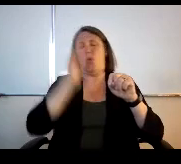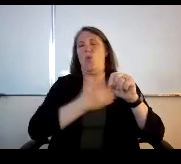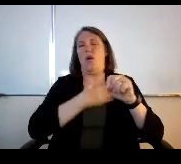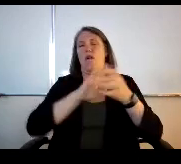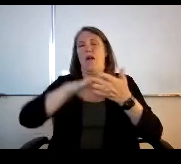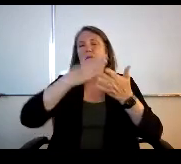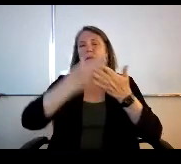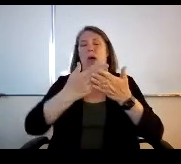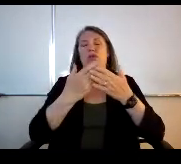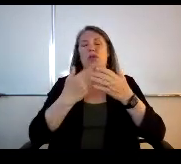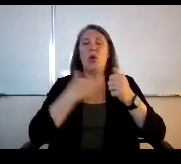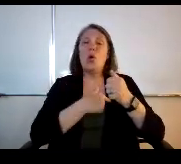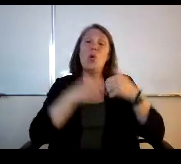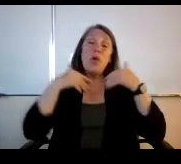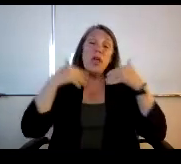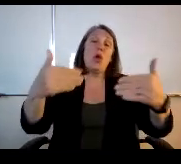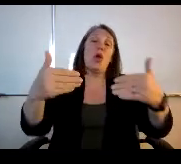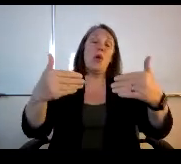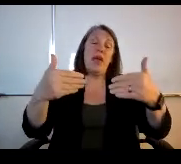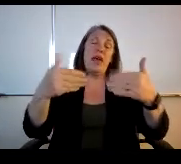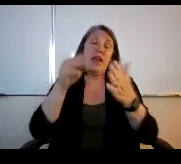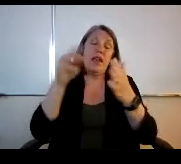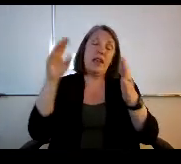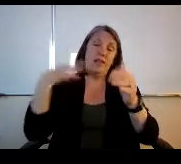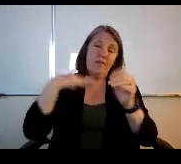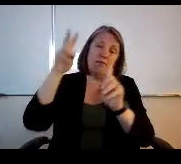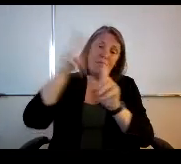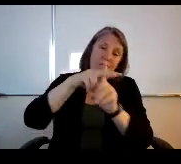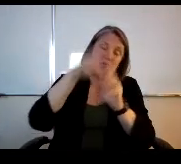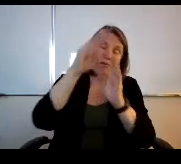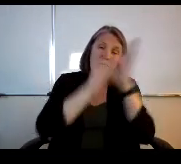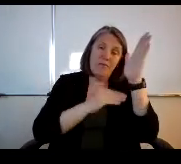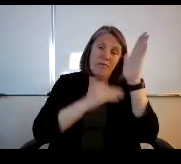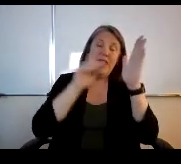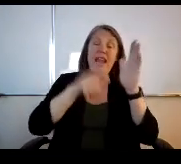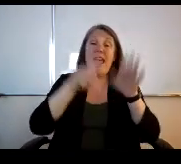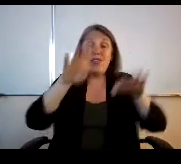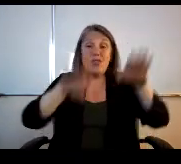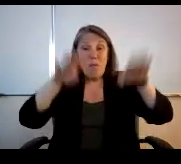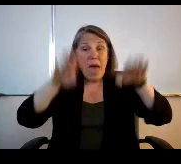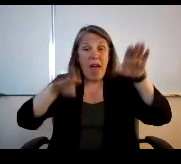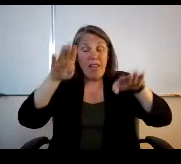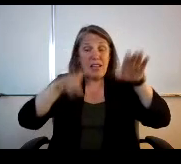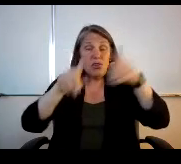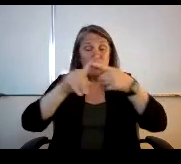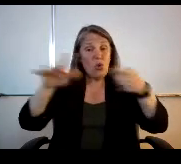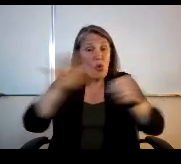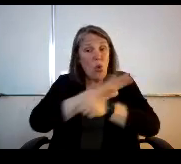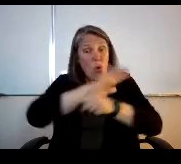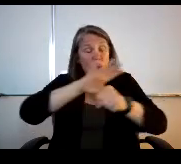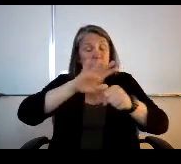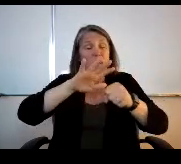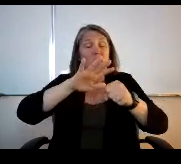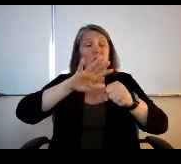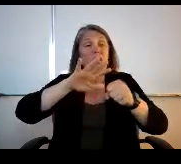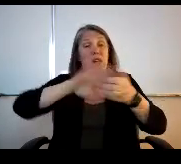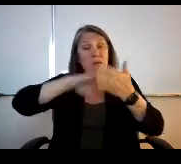We go ahead and put in an application and it has to balance to the whole amount, so we're trying to forecast.